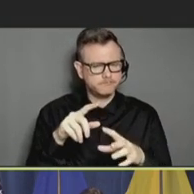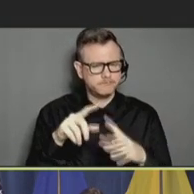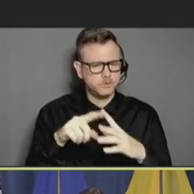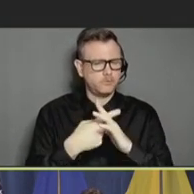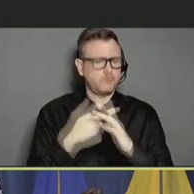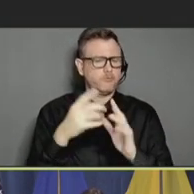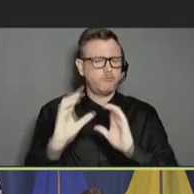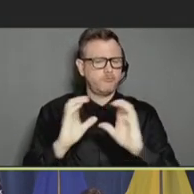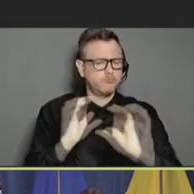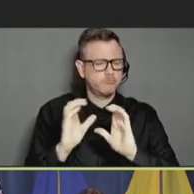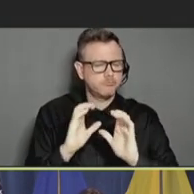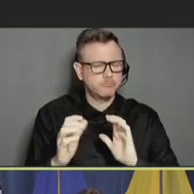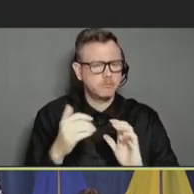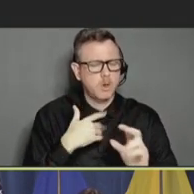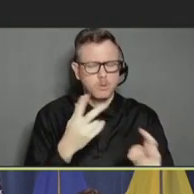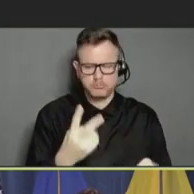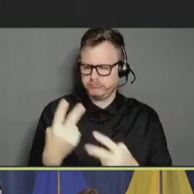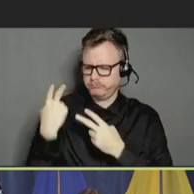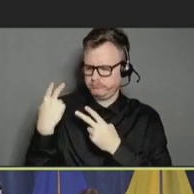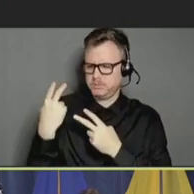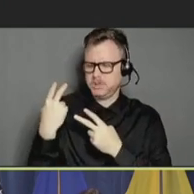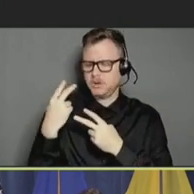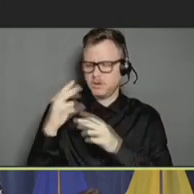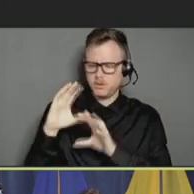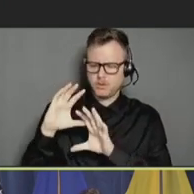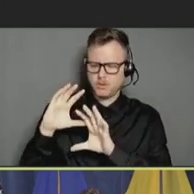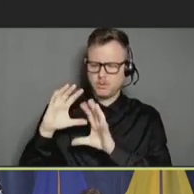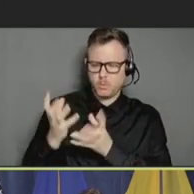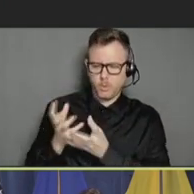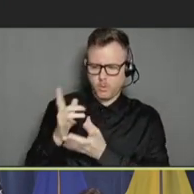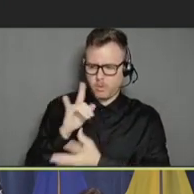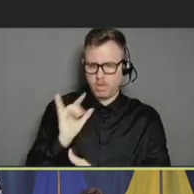reflect on what the world looked like not that long ago. This was about three years